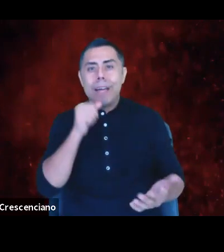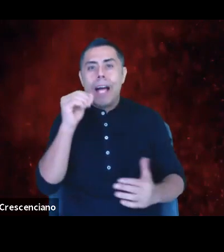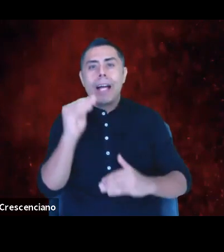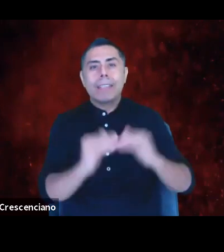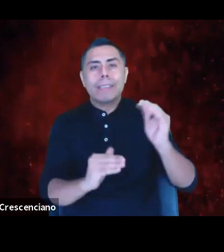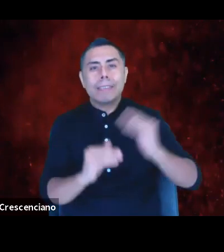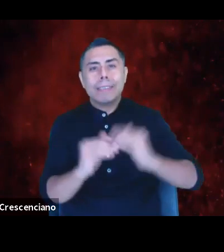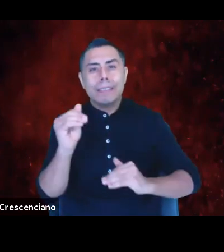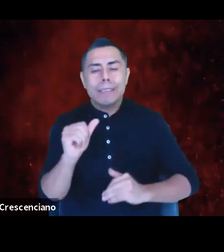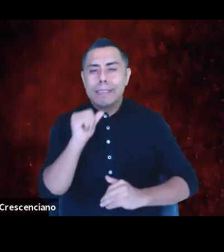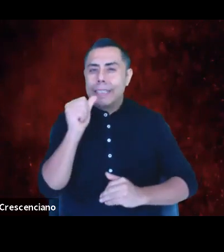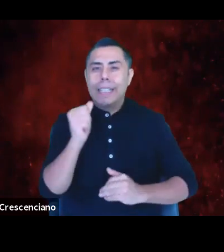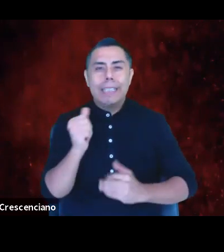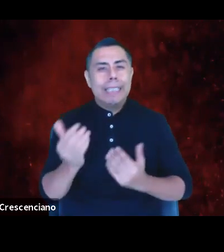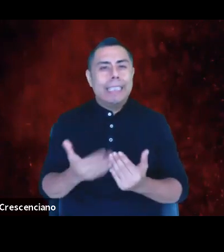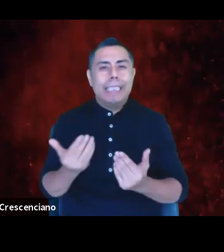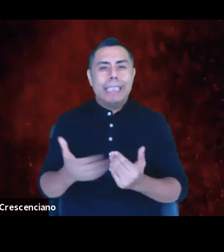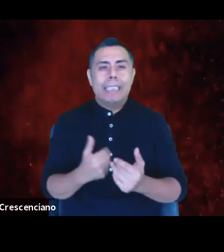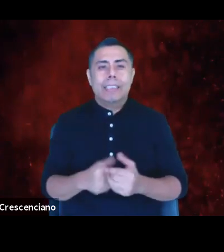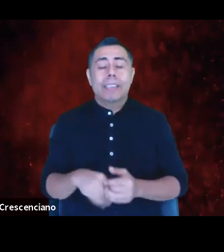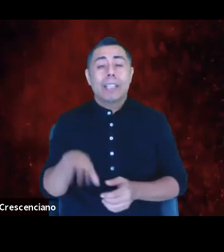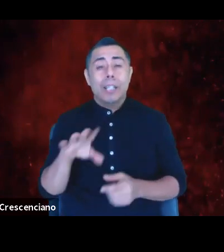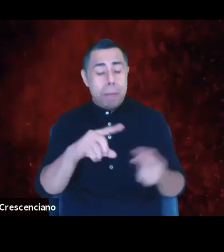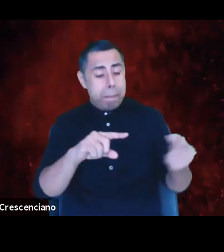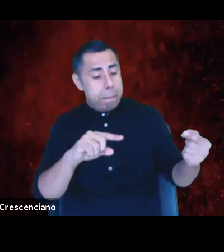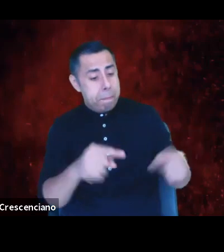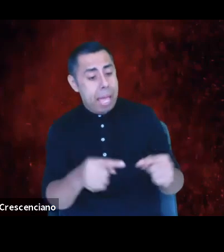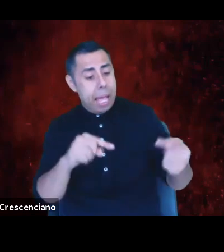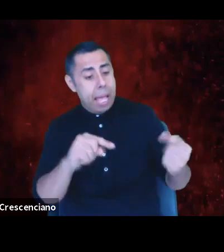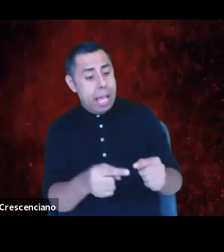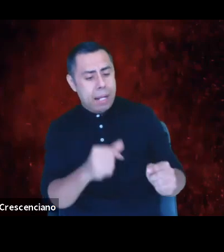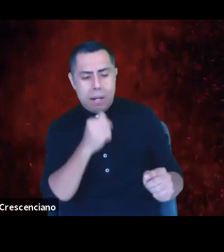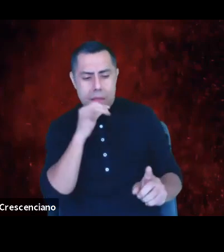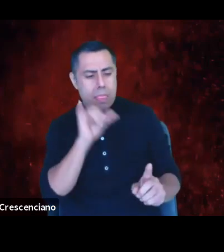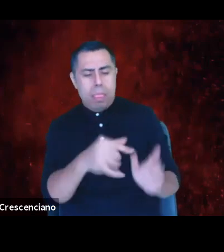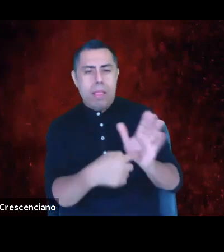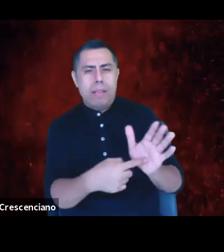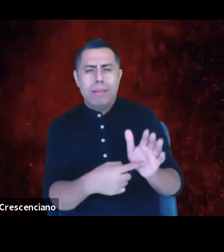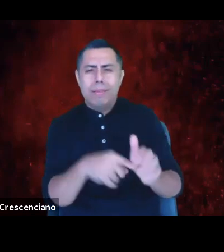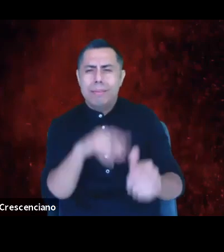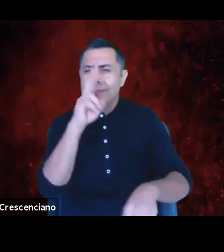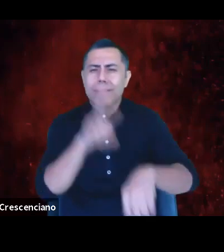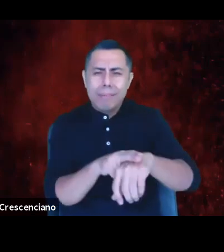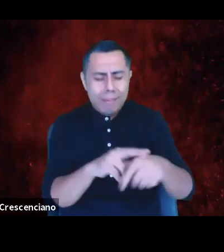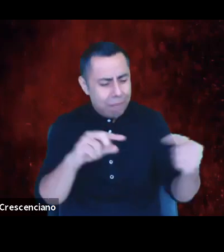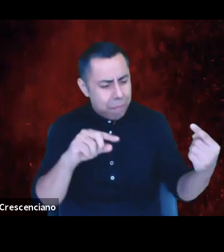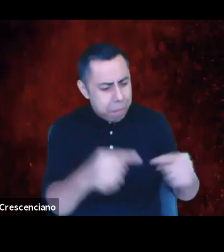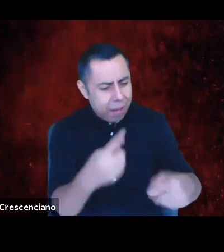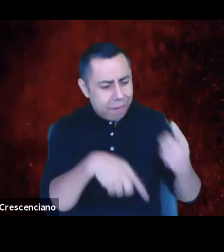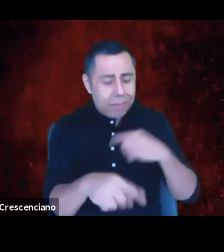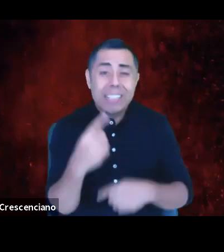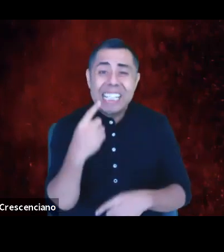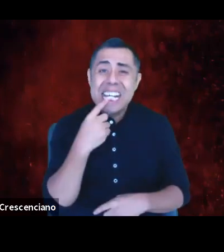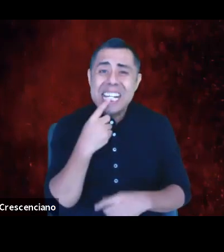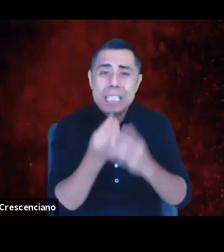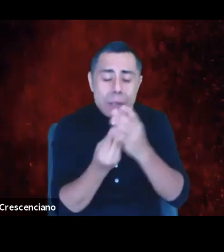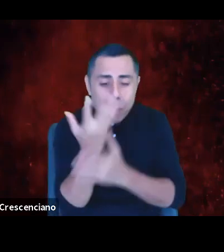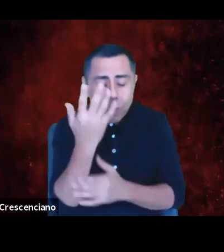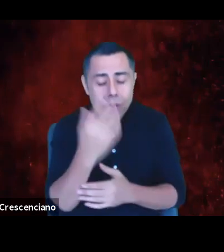Dis-ease, signaled by not by pain. Pain is natural, physical. Teething is pain, birth is pain. Growth is pain, injury is pain.